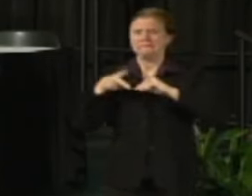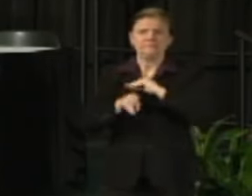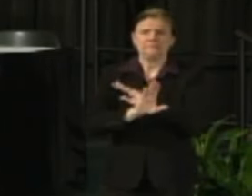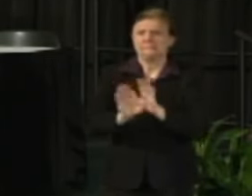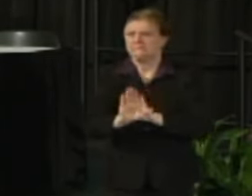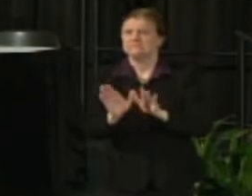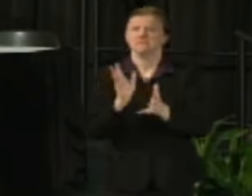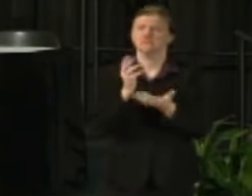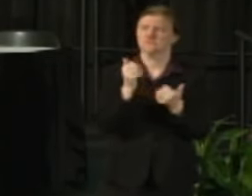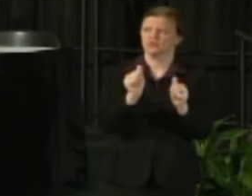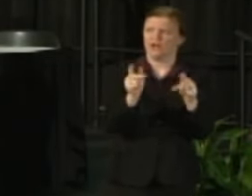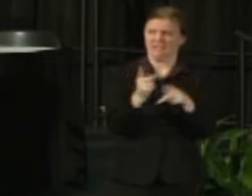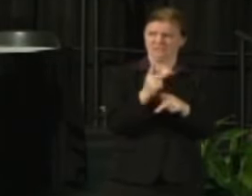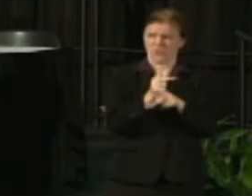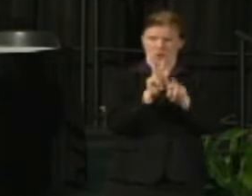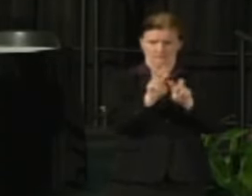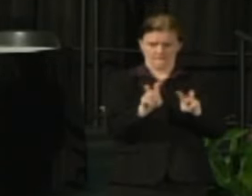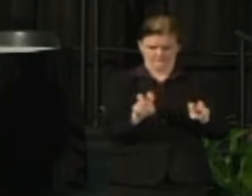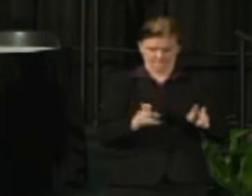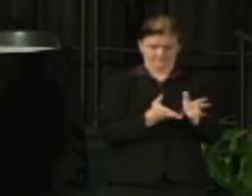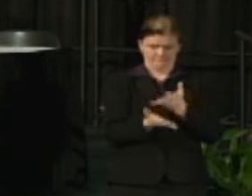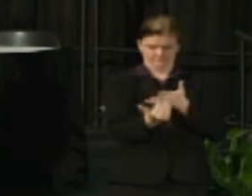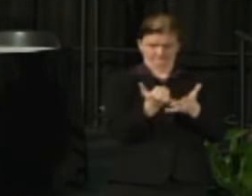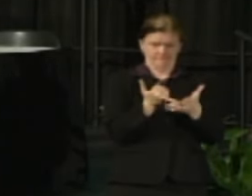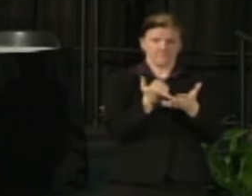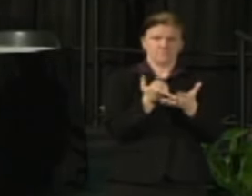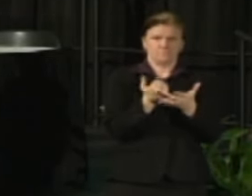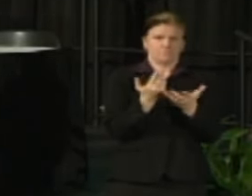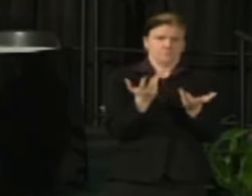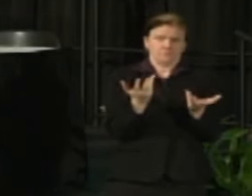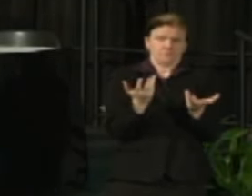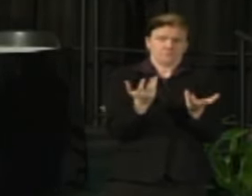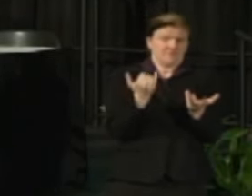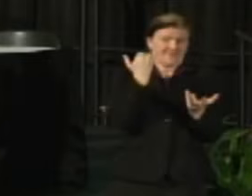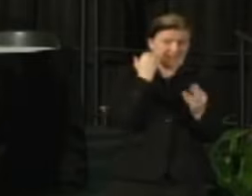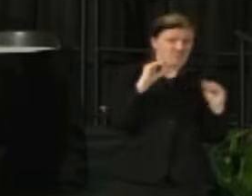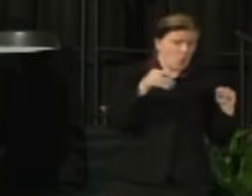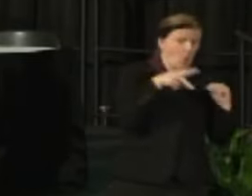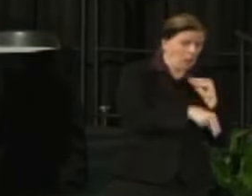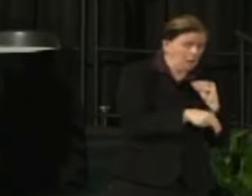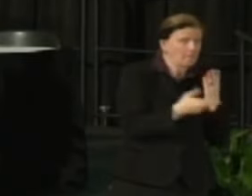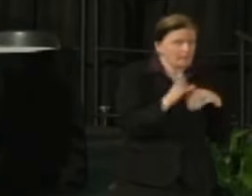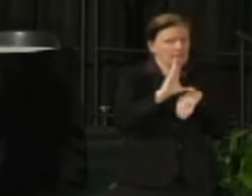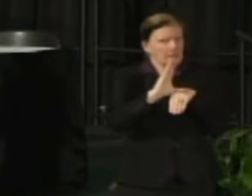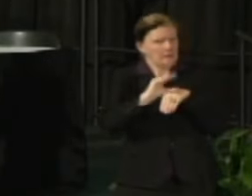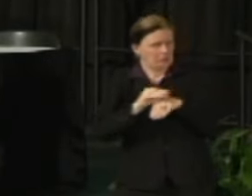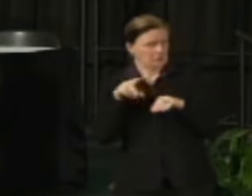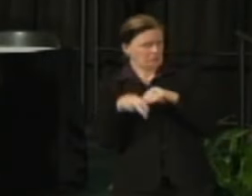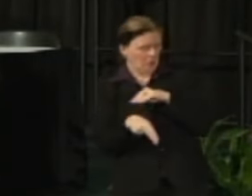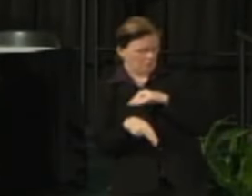and look at if not no cut certainly a much smaller number and also